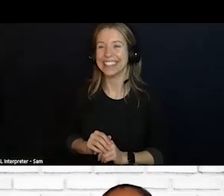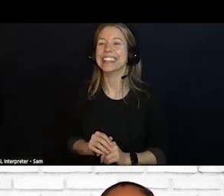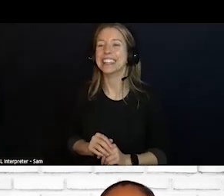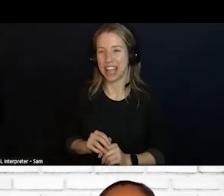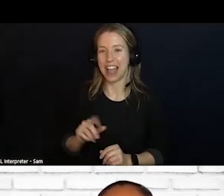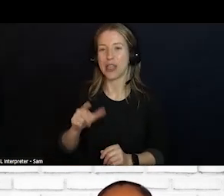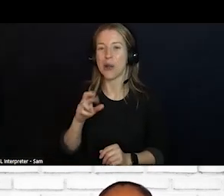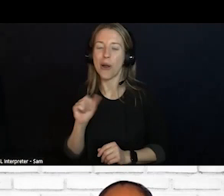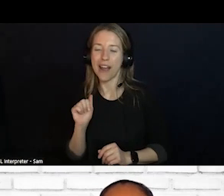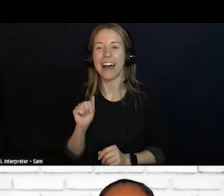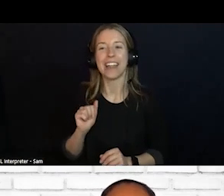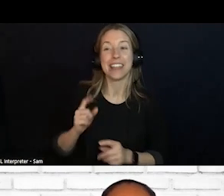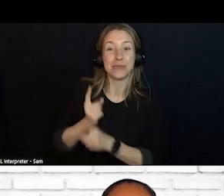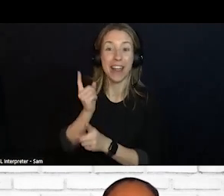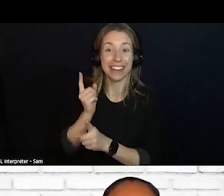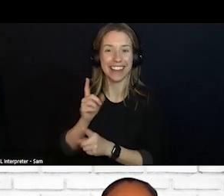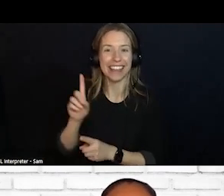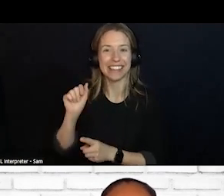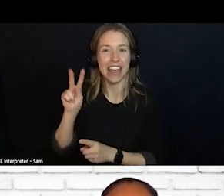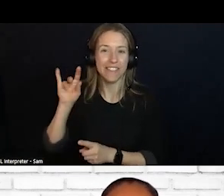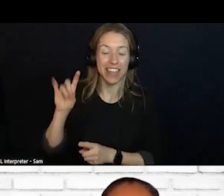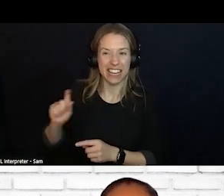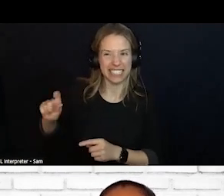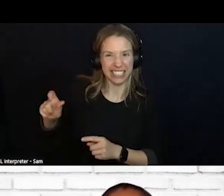DAVID HAS TURNED UP THE HEAT ON THESE QUESTIONS. >>: ABSOLUTELY.